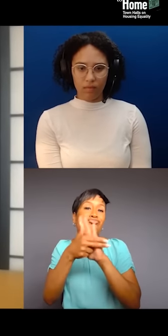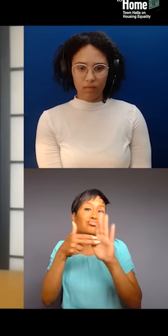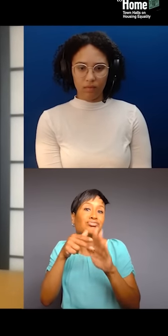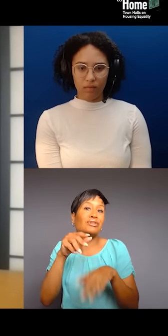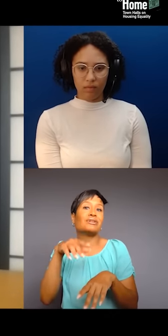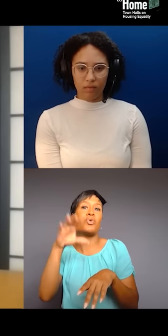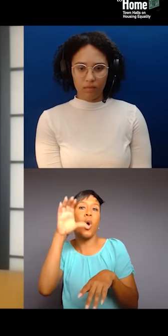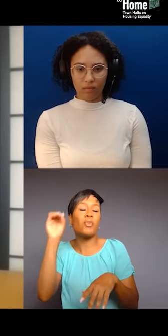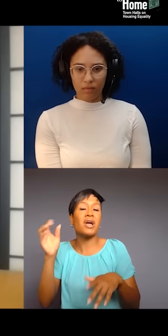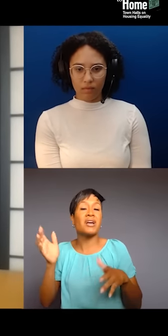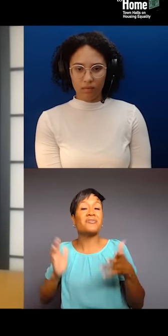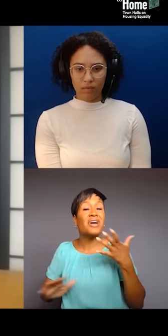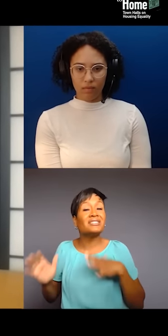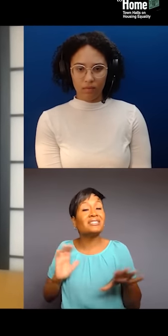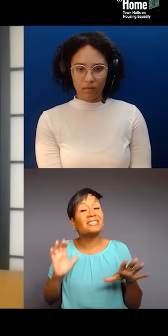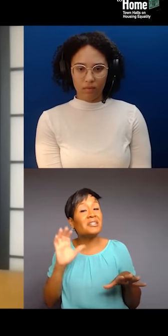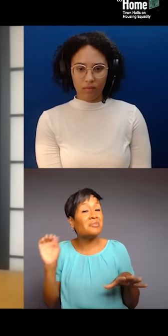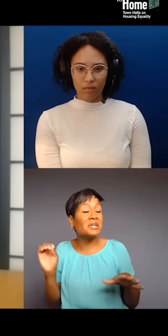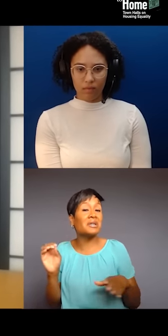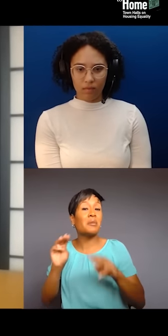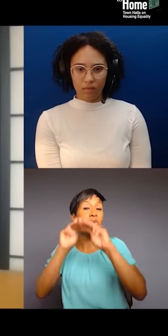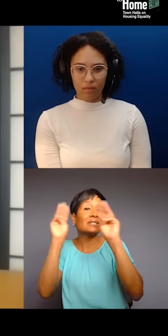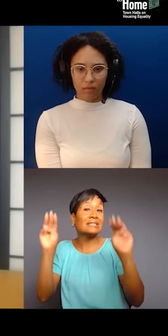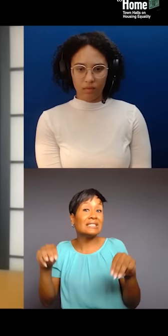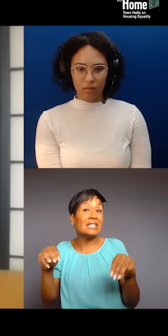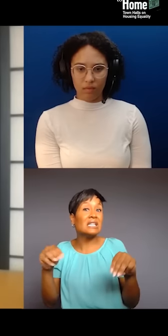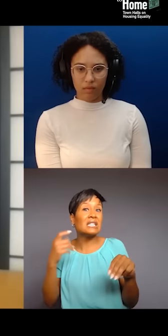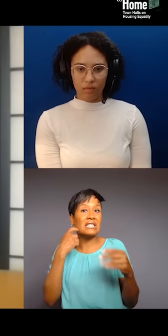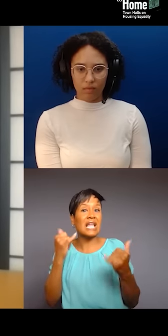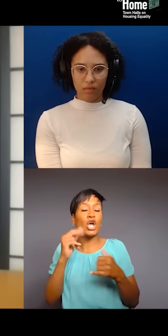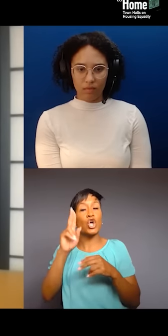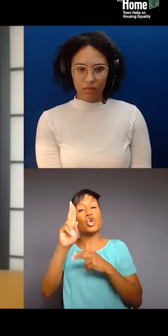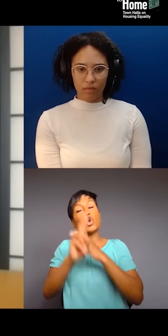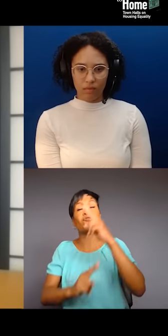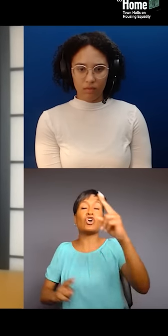the Universal Hip Hop Museum be constructed. And hopefully, the affordable housing